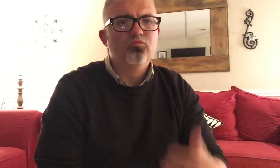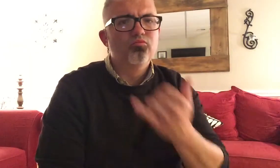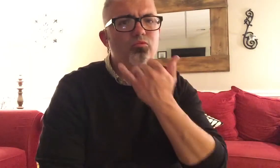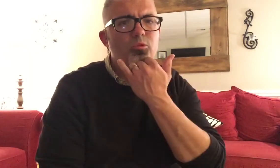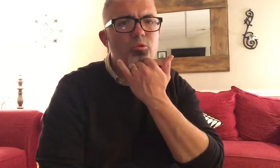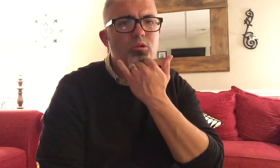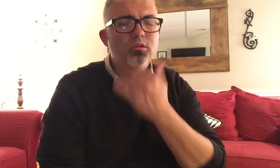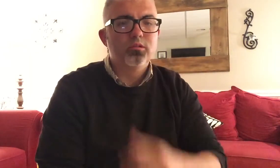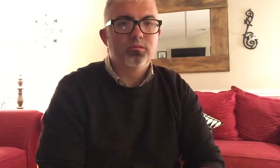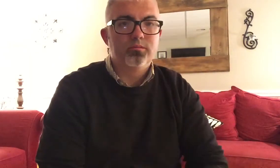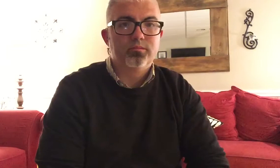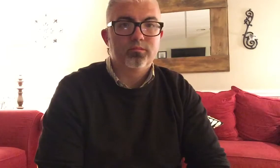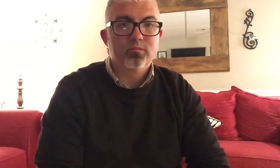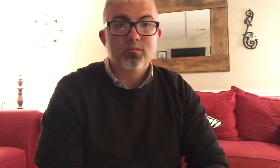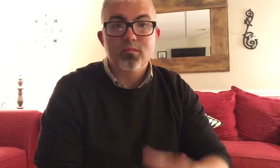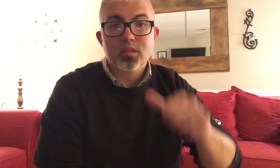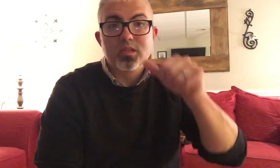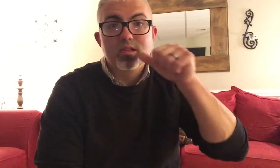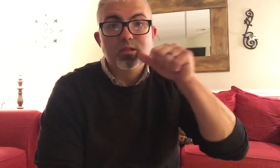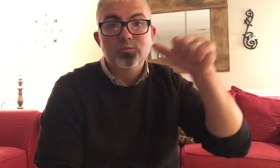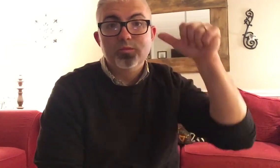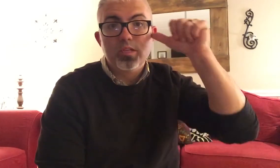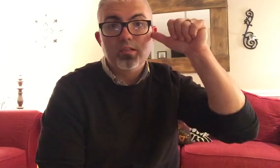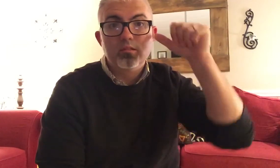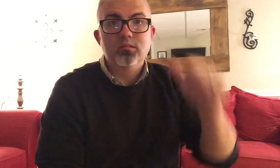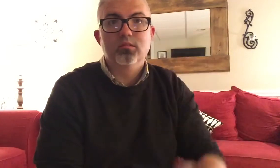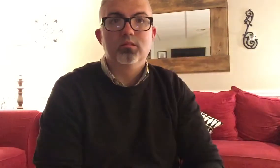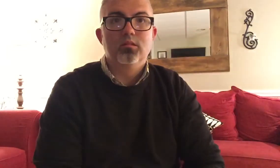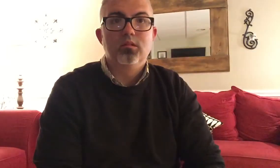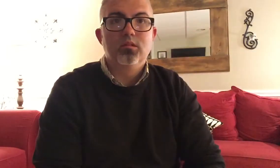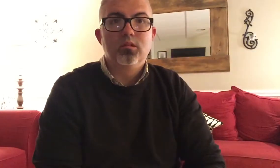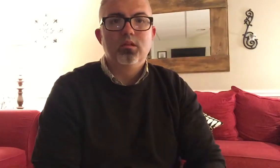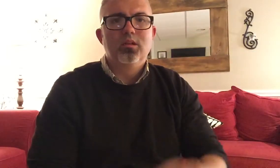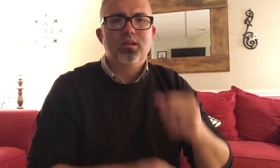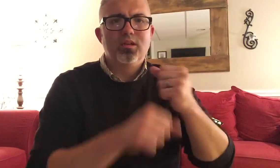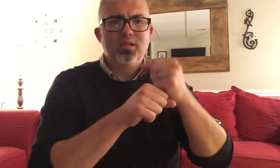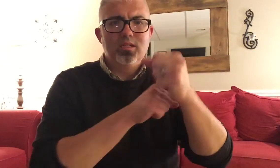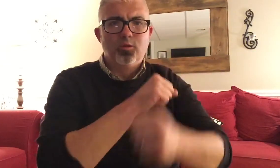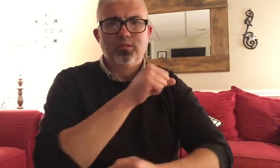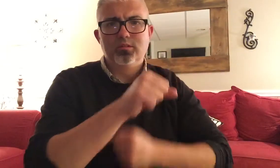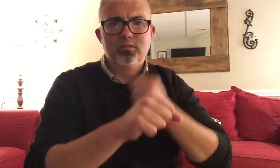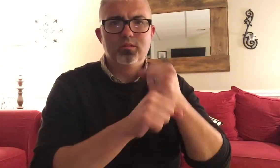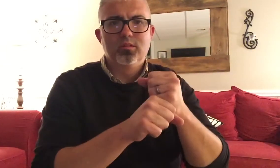WRONG YESTERDAY YEAR